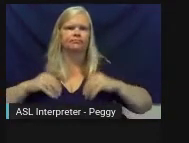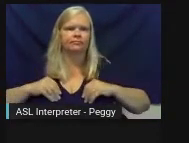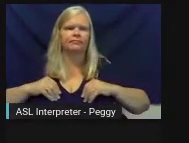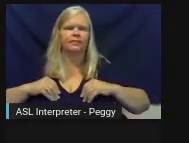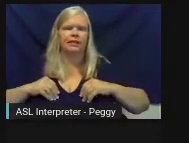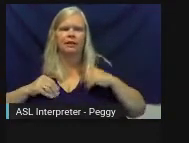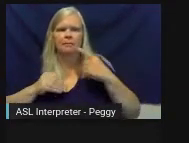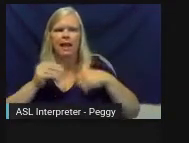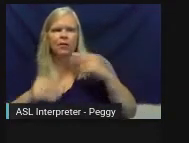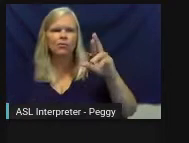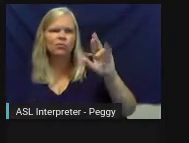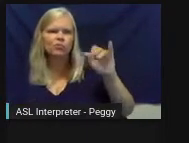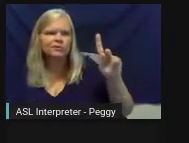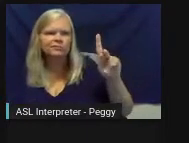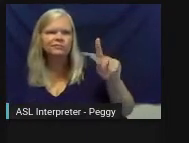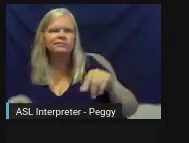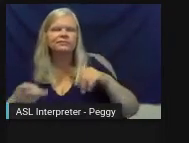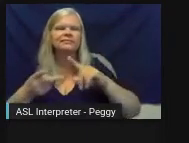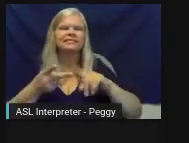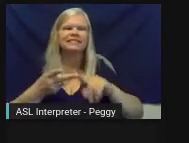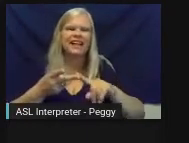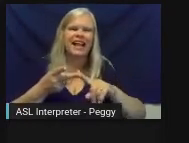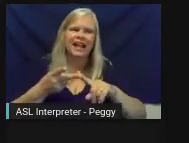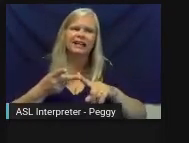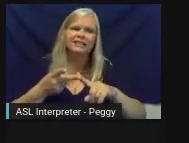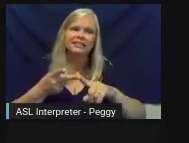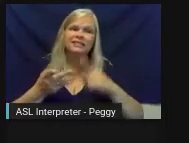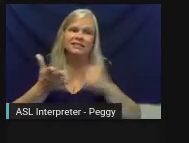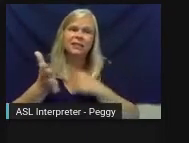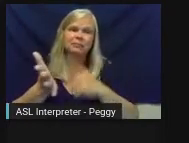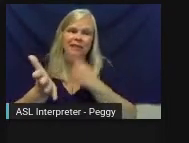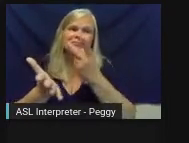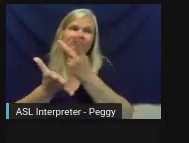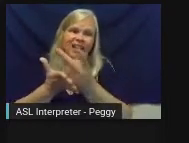things not always-- for failure. And so I think when you're always doing things that are